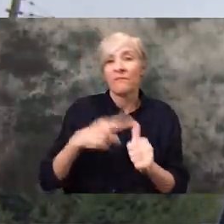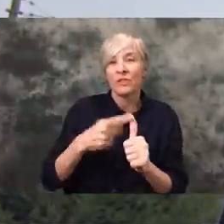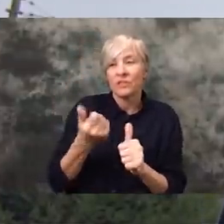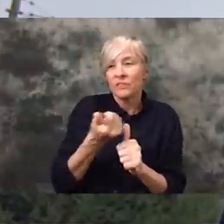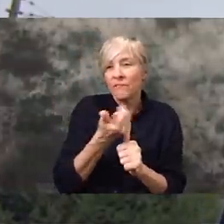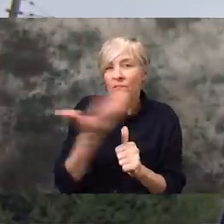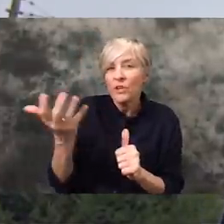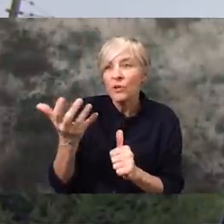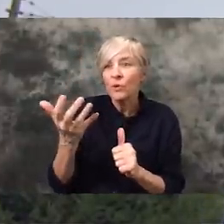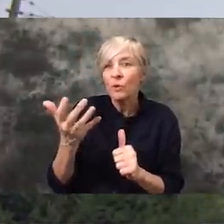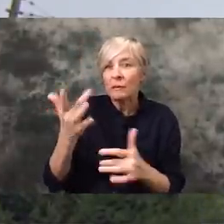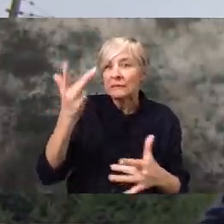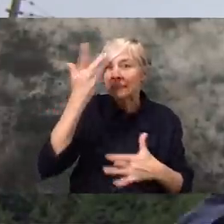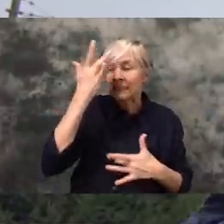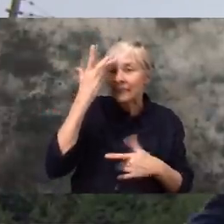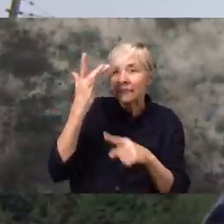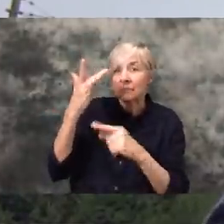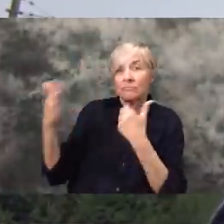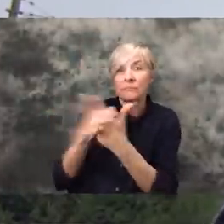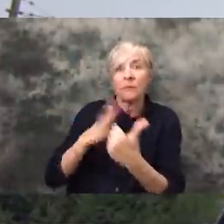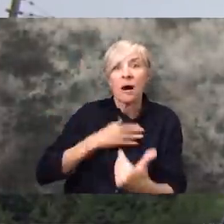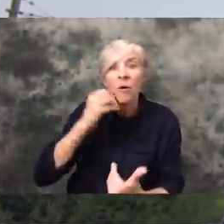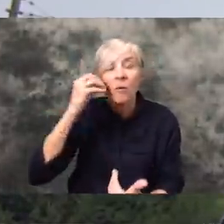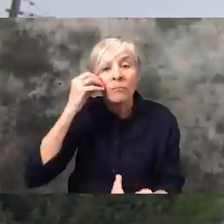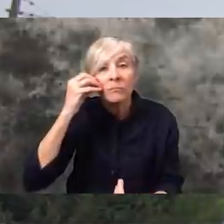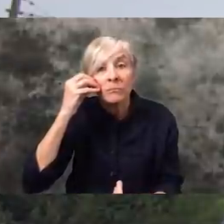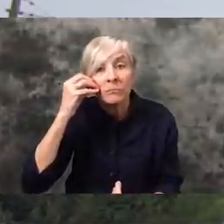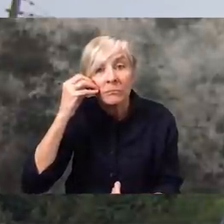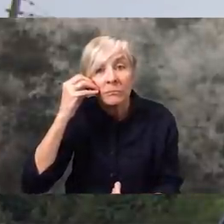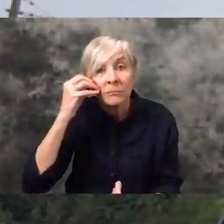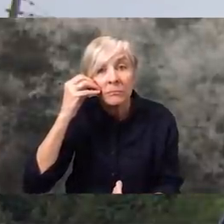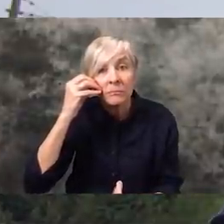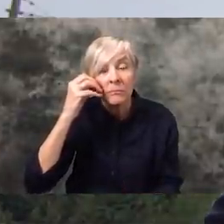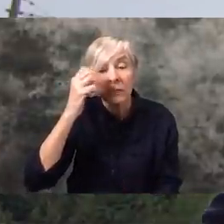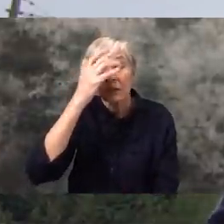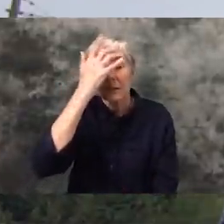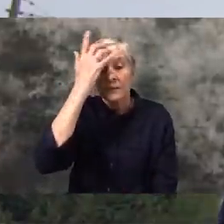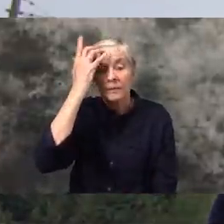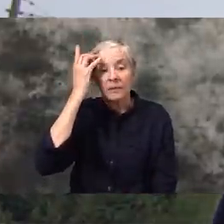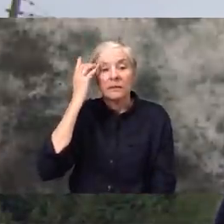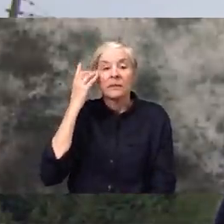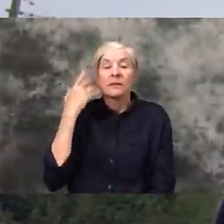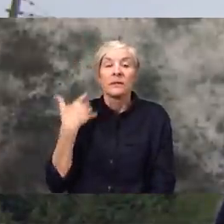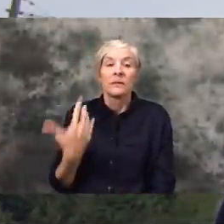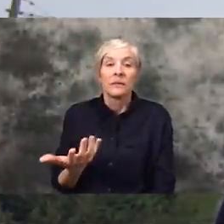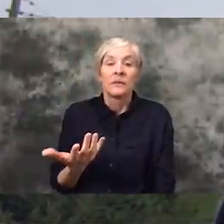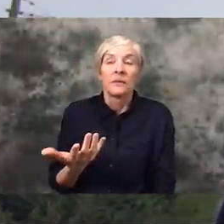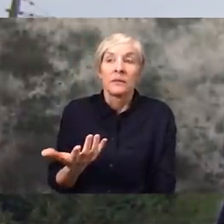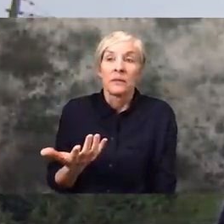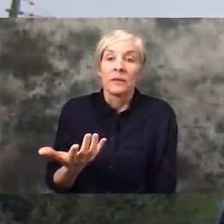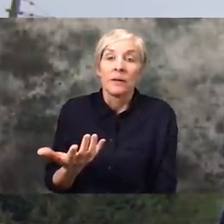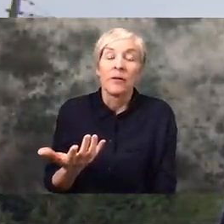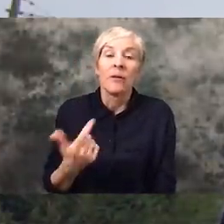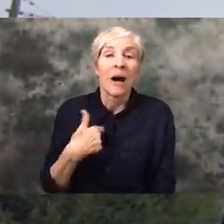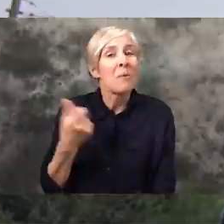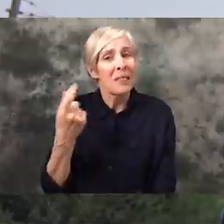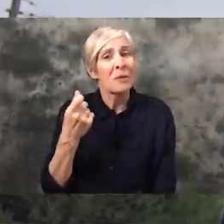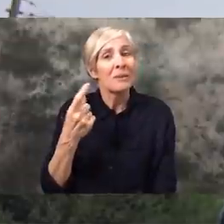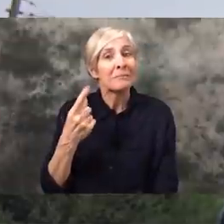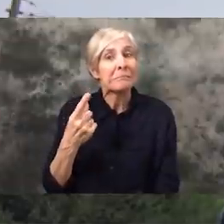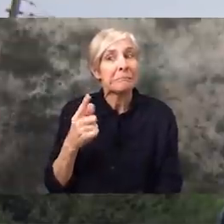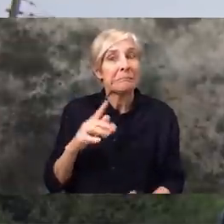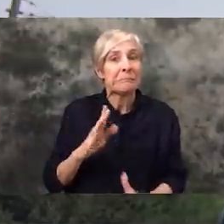few cases appeared near the place where I live. So there was a, I was a little